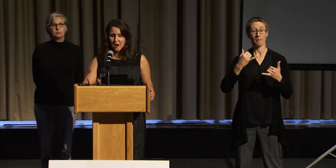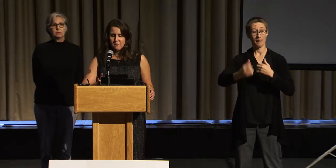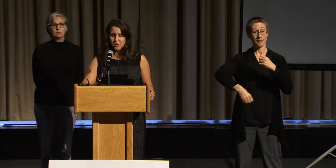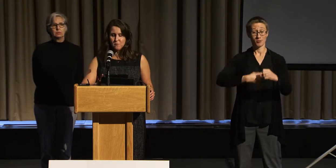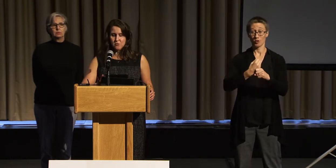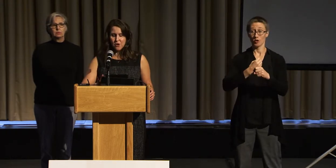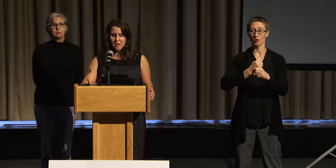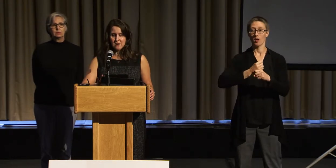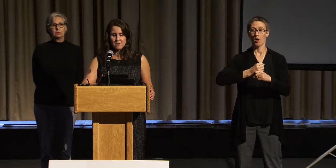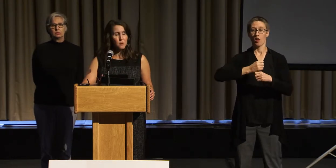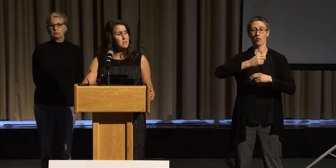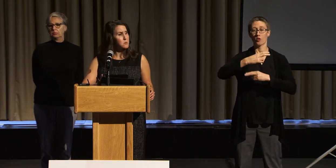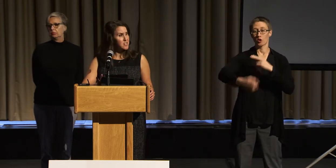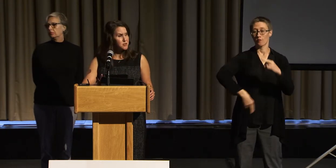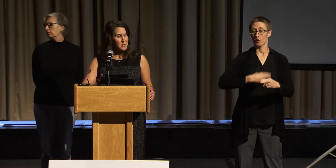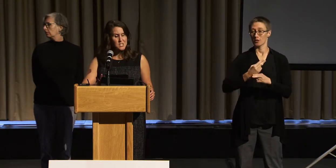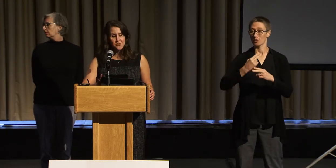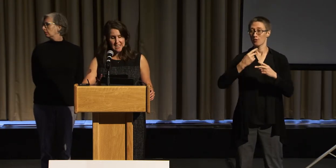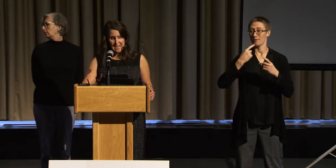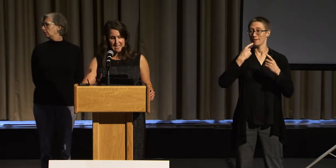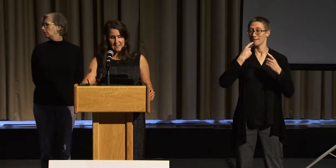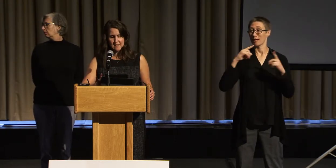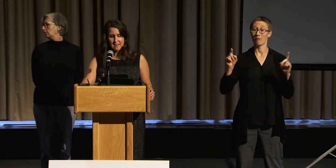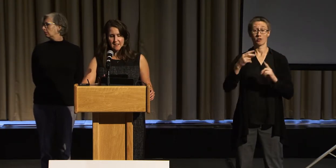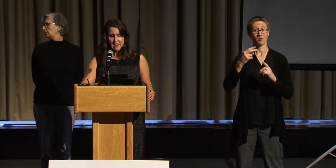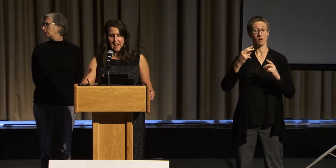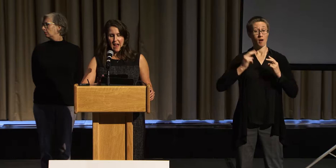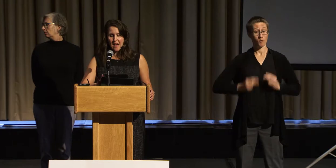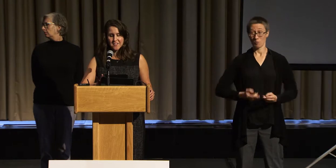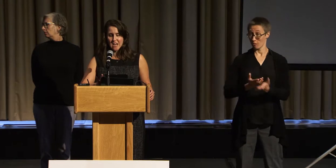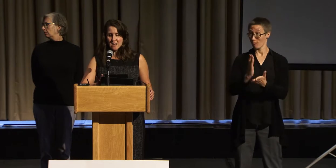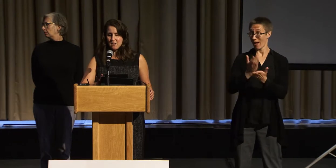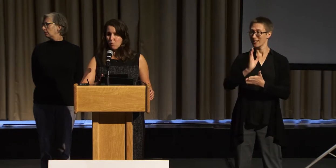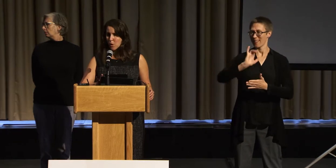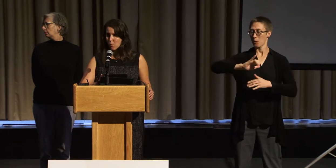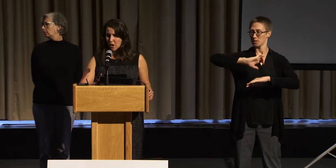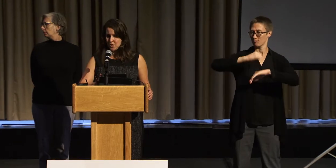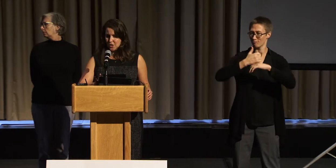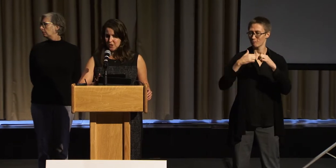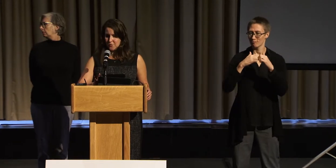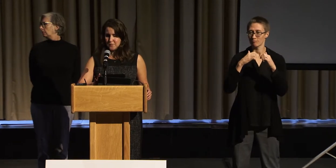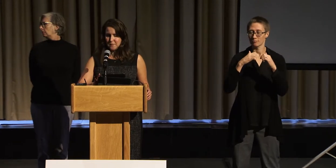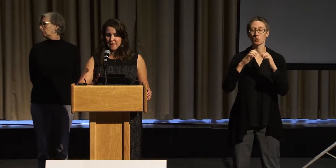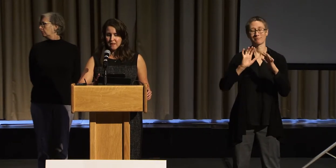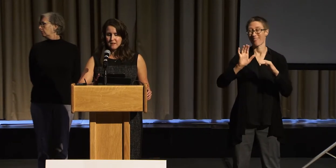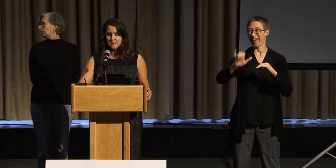of Human Rights, was created at the end of World War II